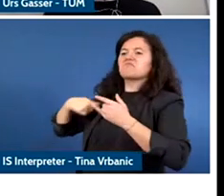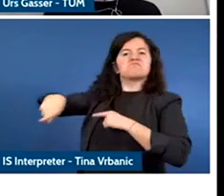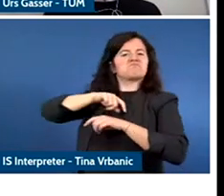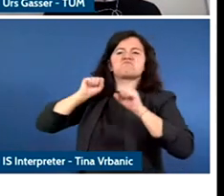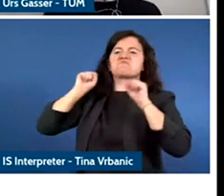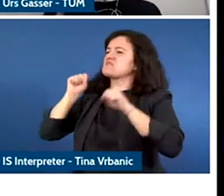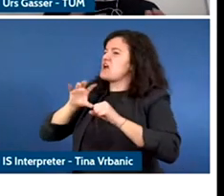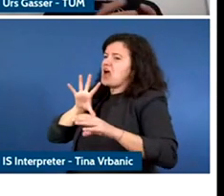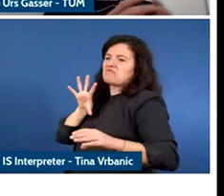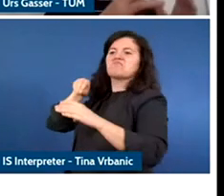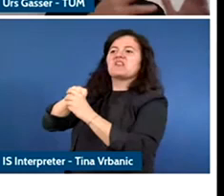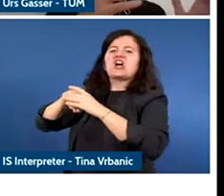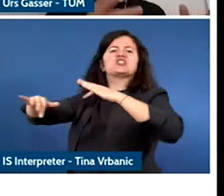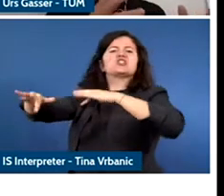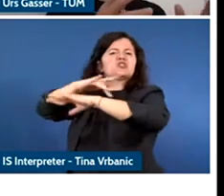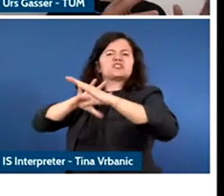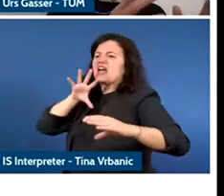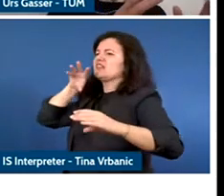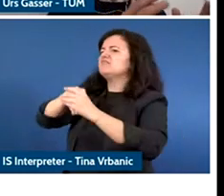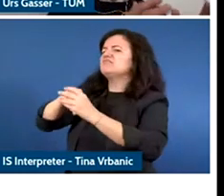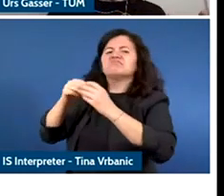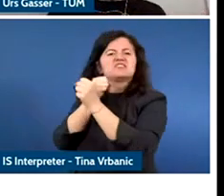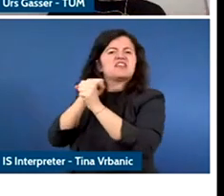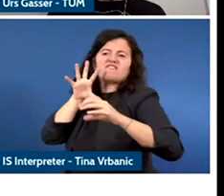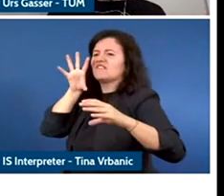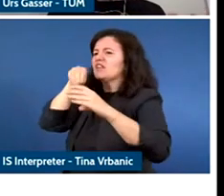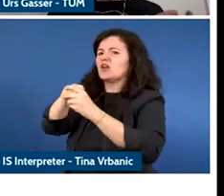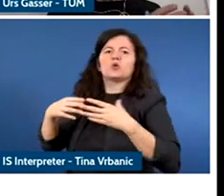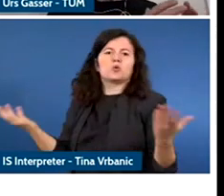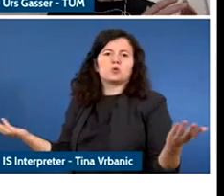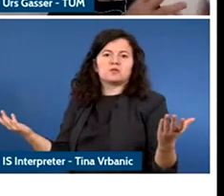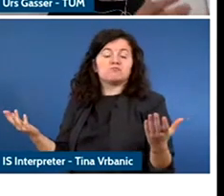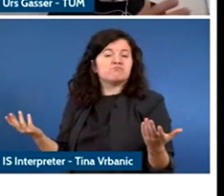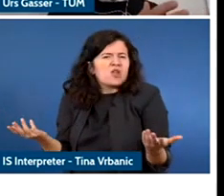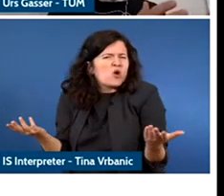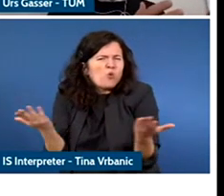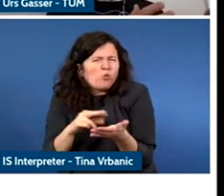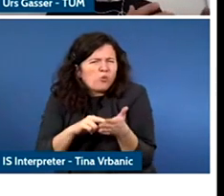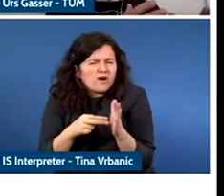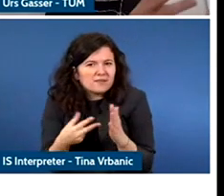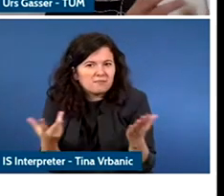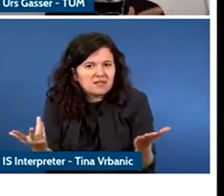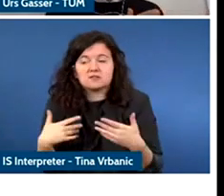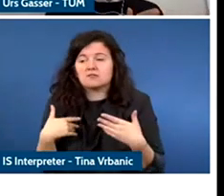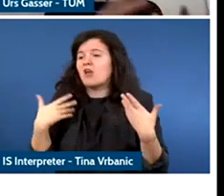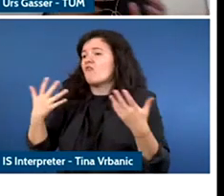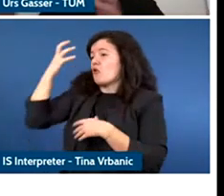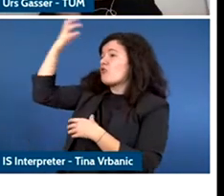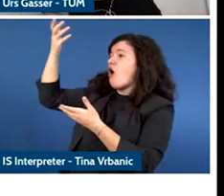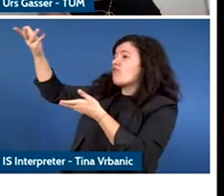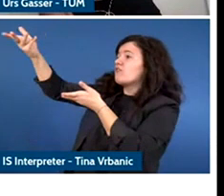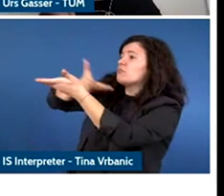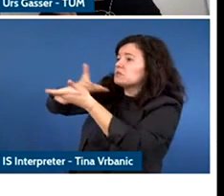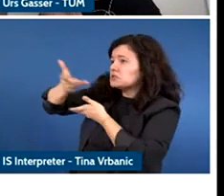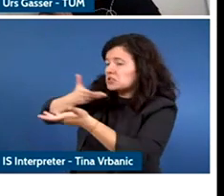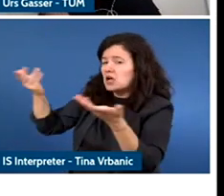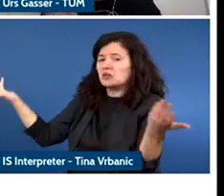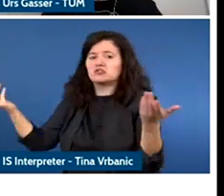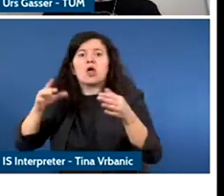This includes everything from public discourse and civil engagement to the digital economy.